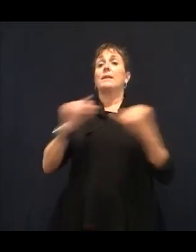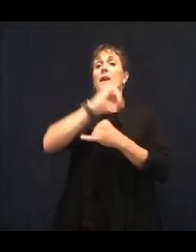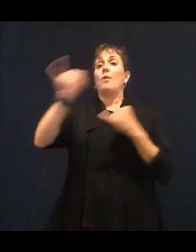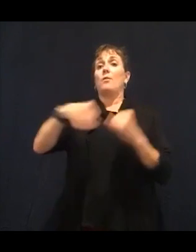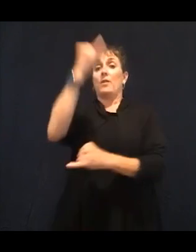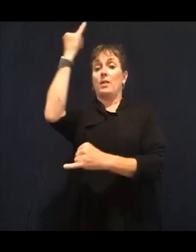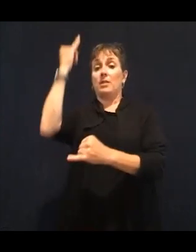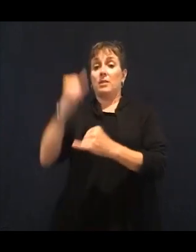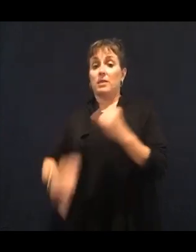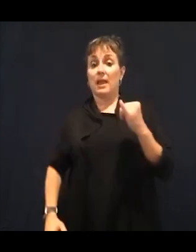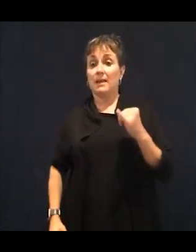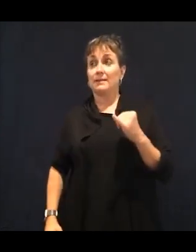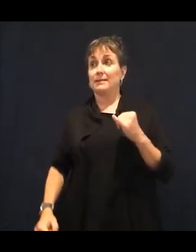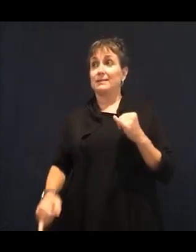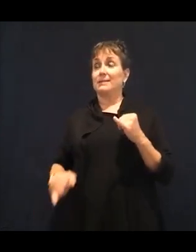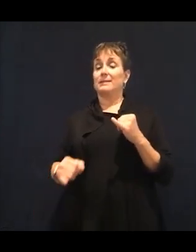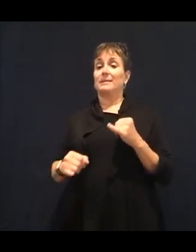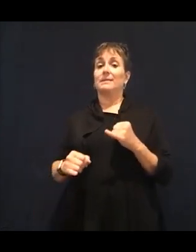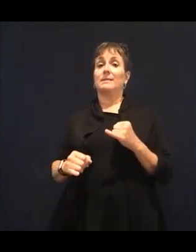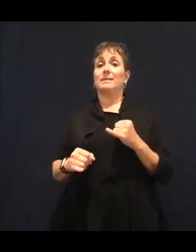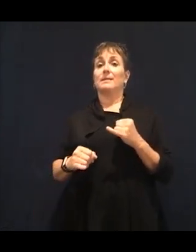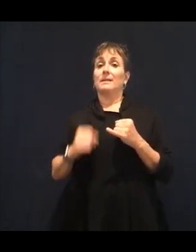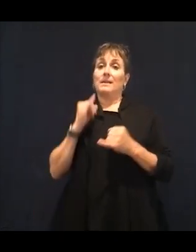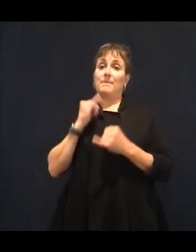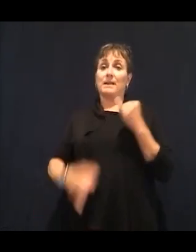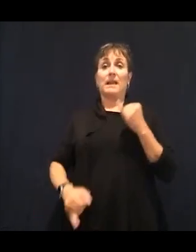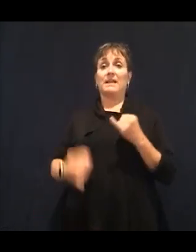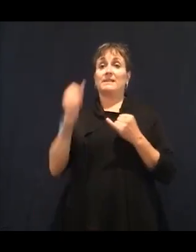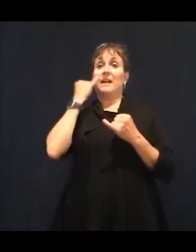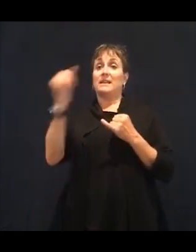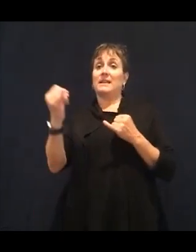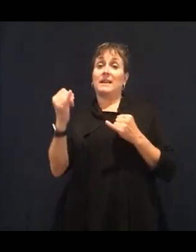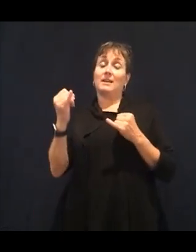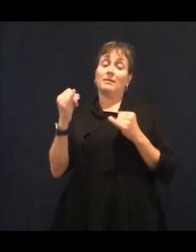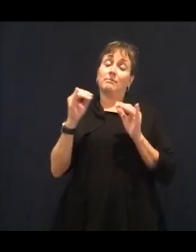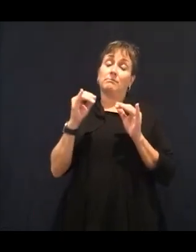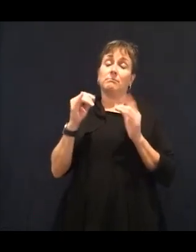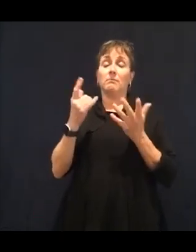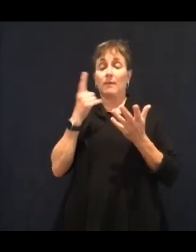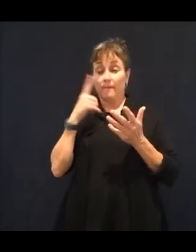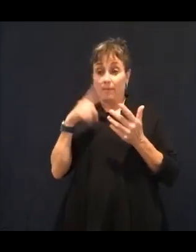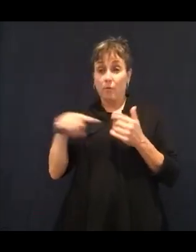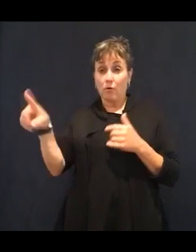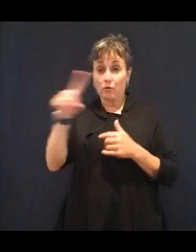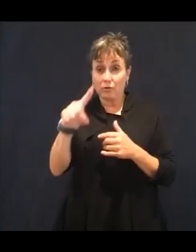all of the foods that are really, really good and healthy for a brain